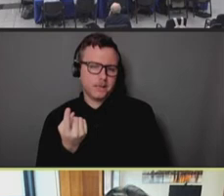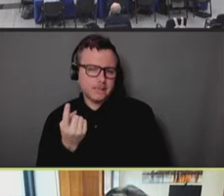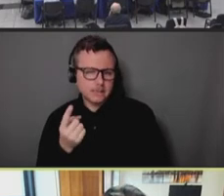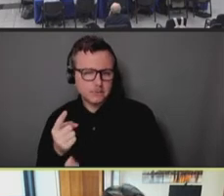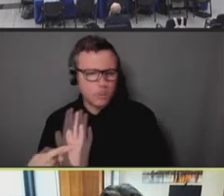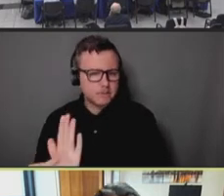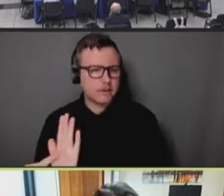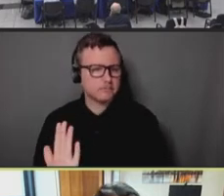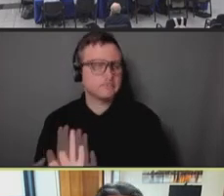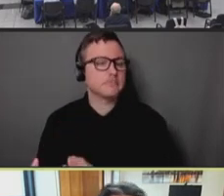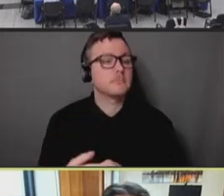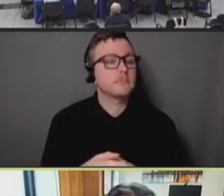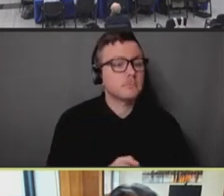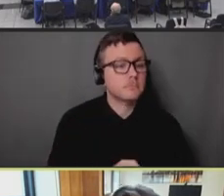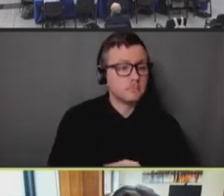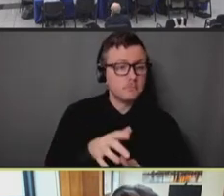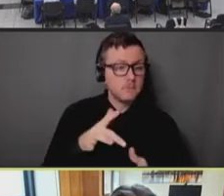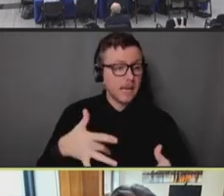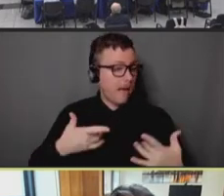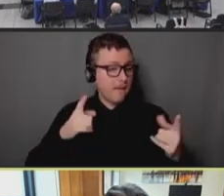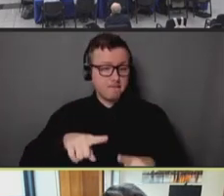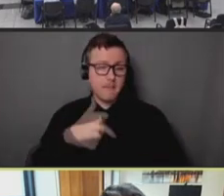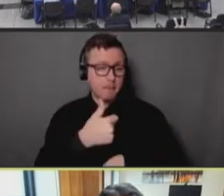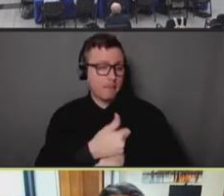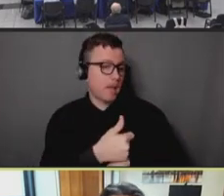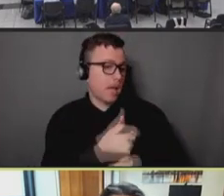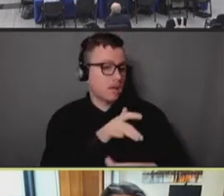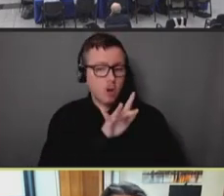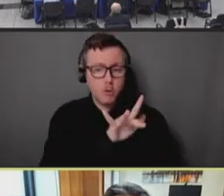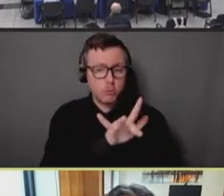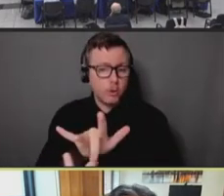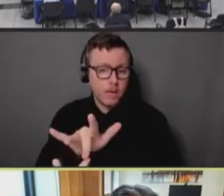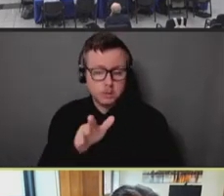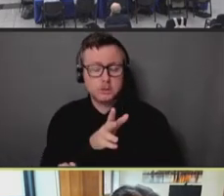We've done significant event-based outreach, trying to meet communities where they are,